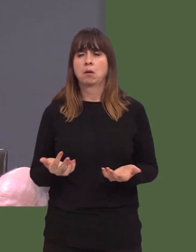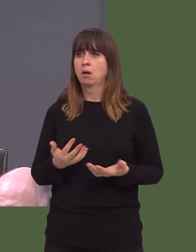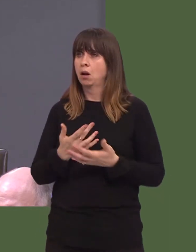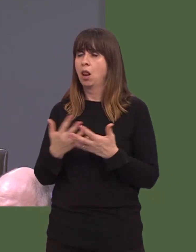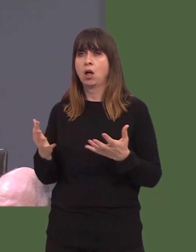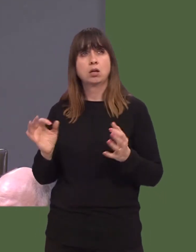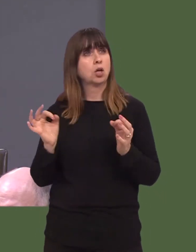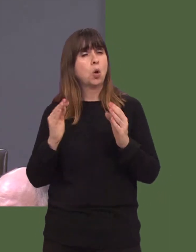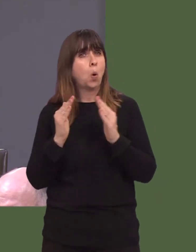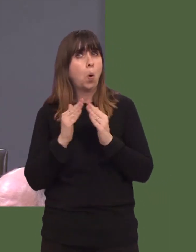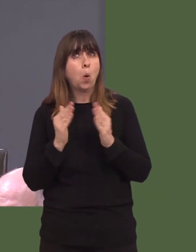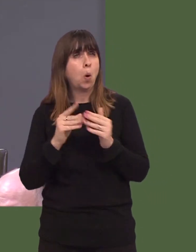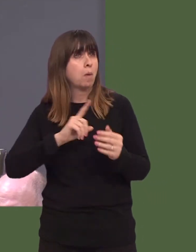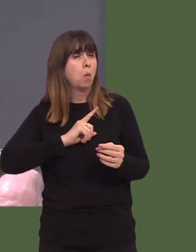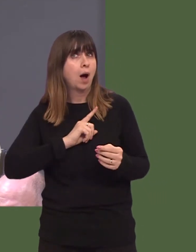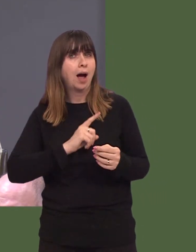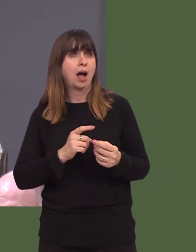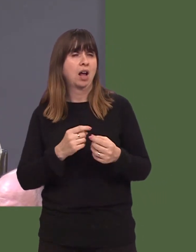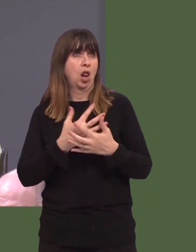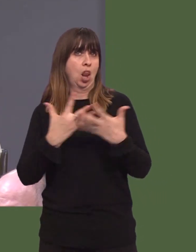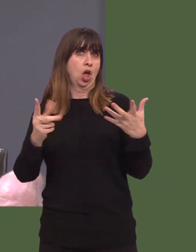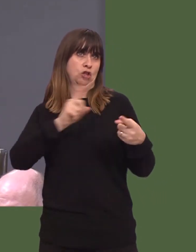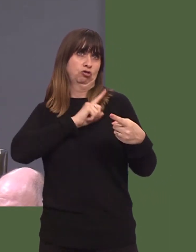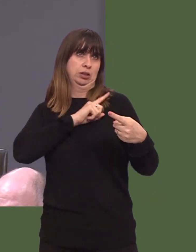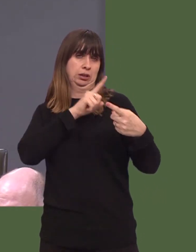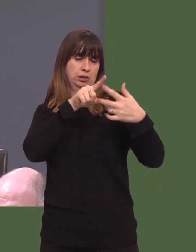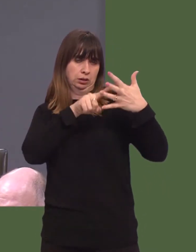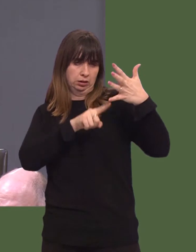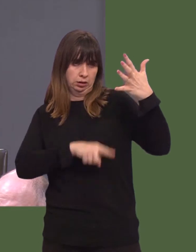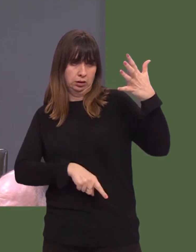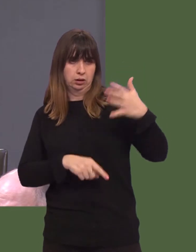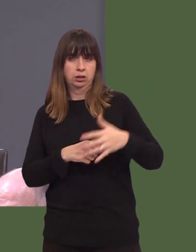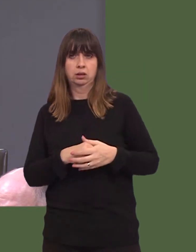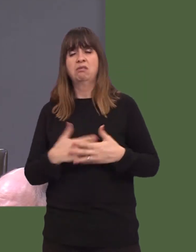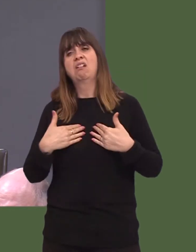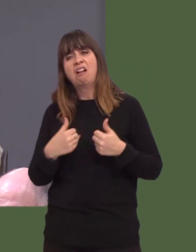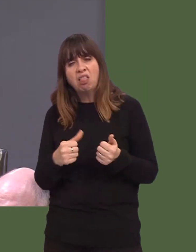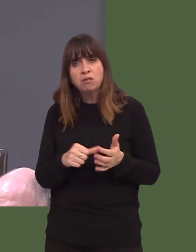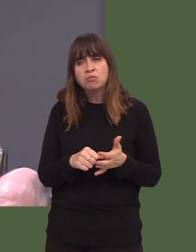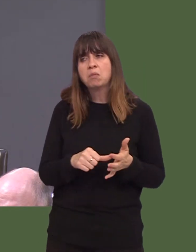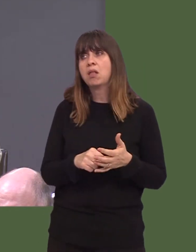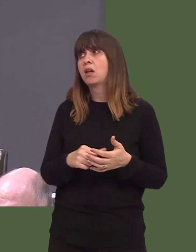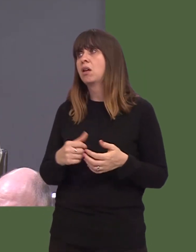a number of reasons that you alluded to earlier onóhealth problems, and drug dependency, and so on.